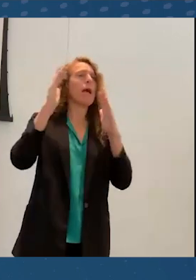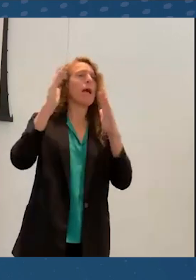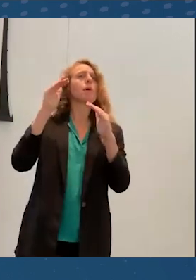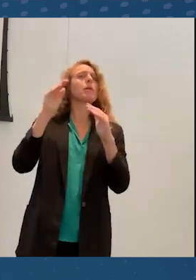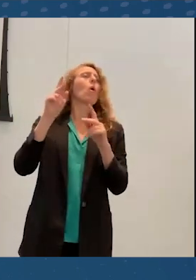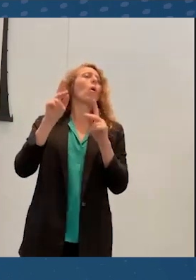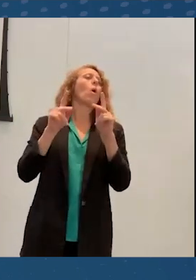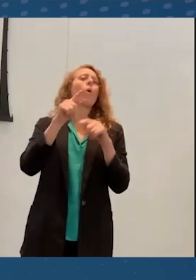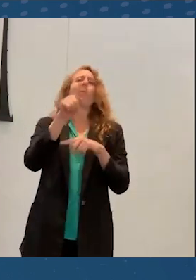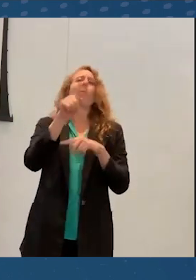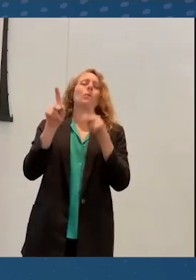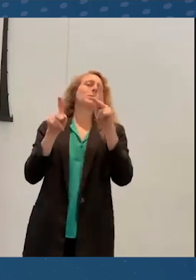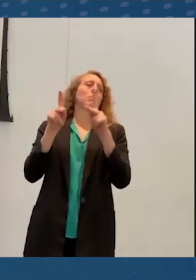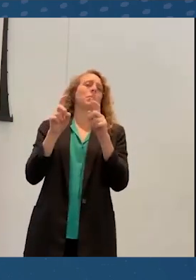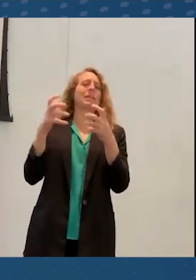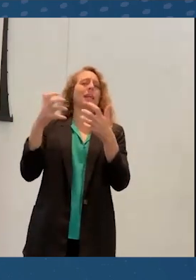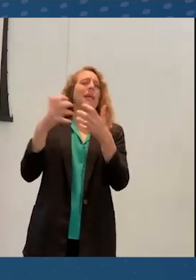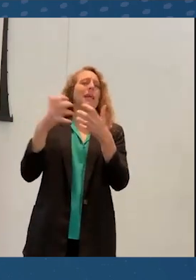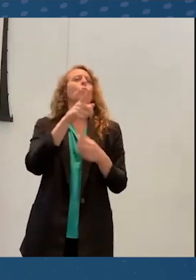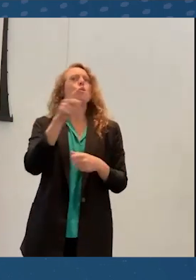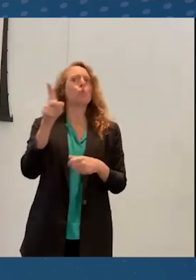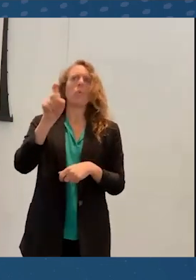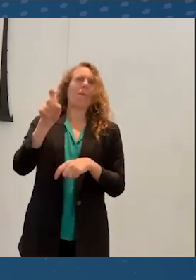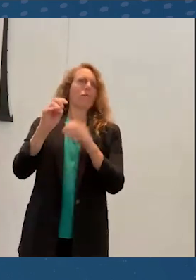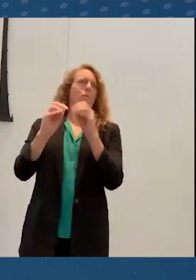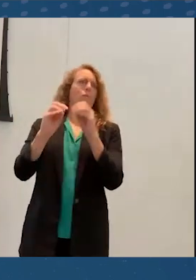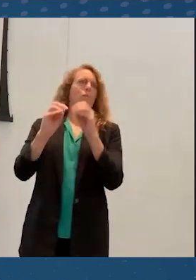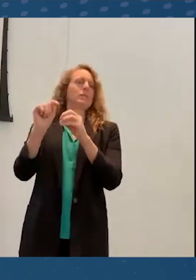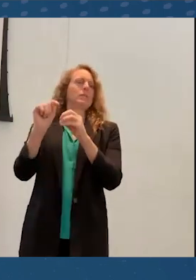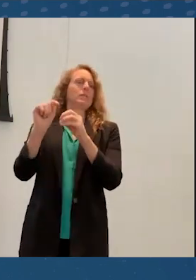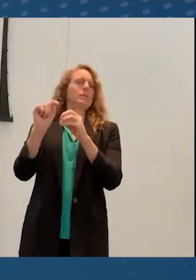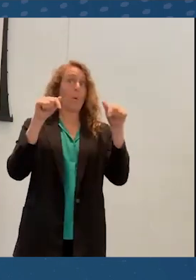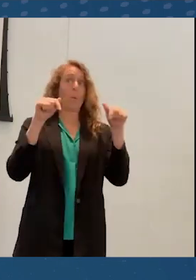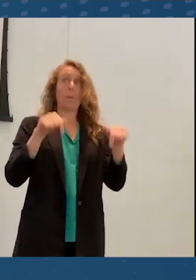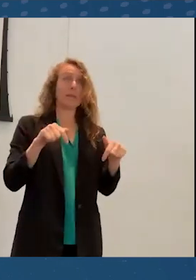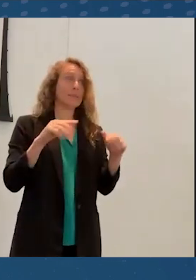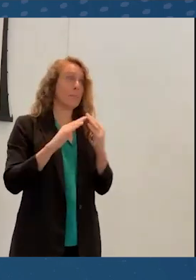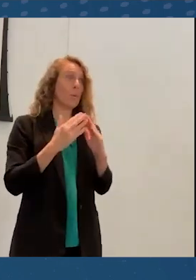accommodation would fix them. And so this community is particularly well-equipped